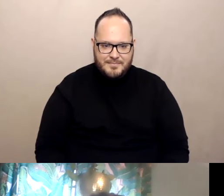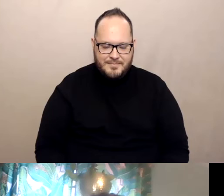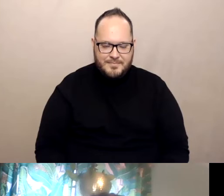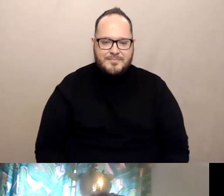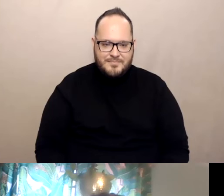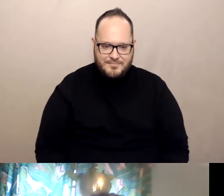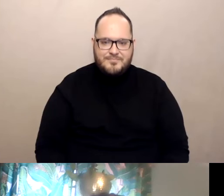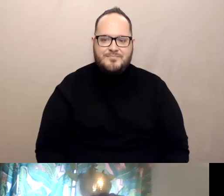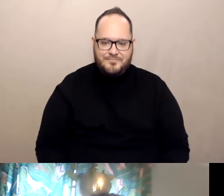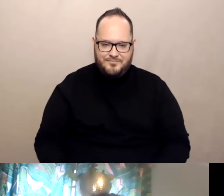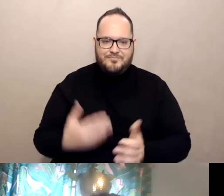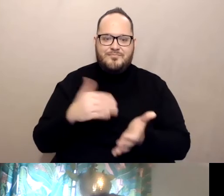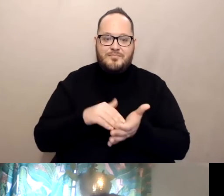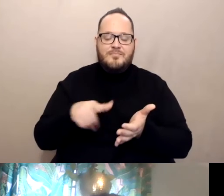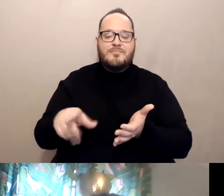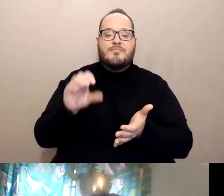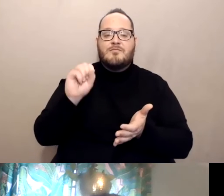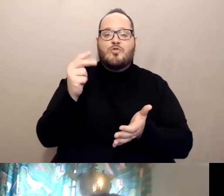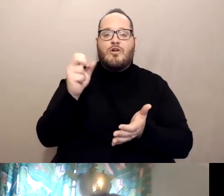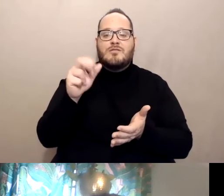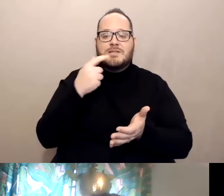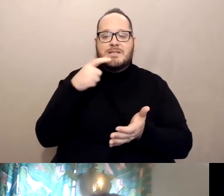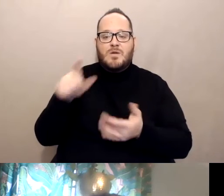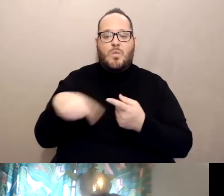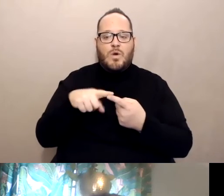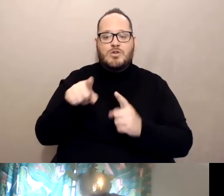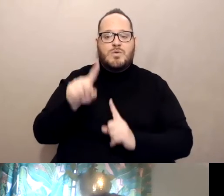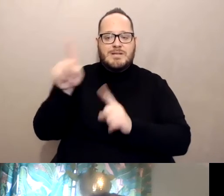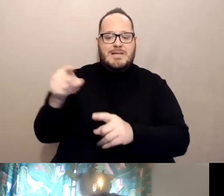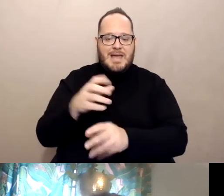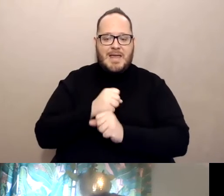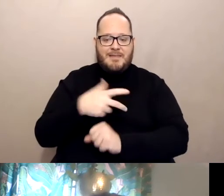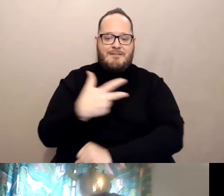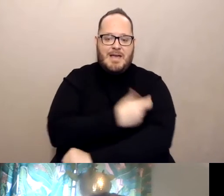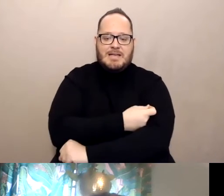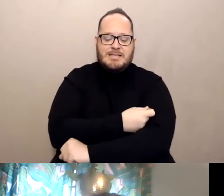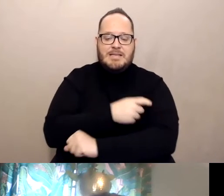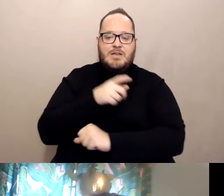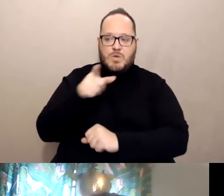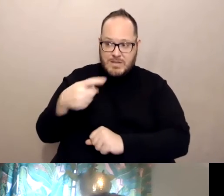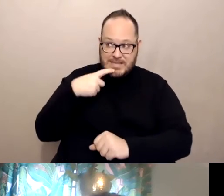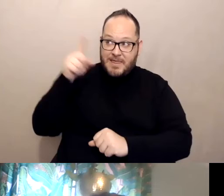Sascha is saying that when you went to get the vaccine Sascha, you said they asked if you had any allergies.